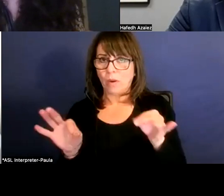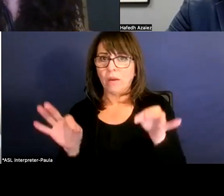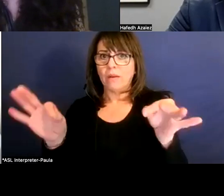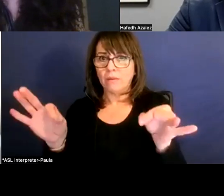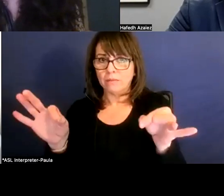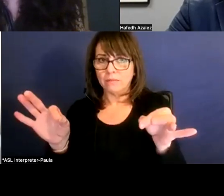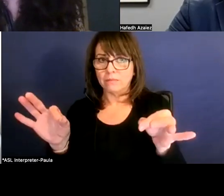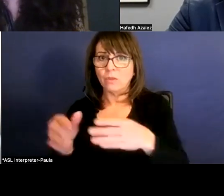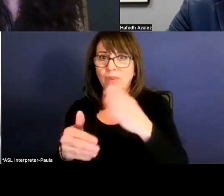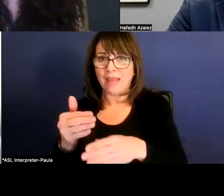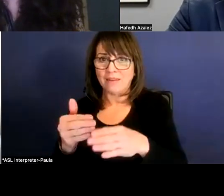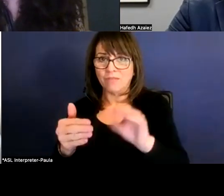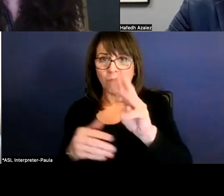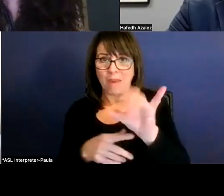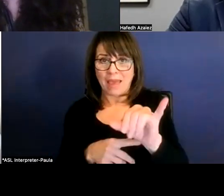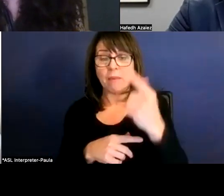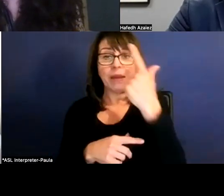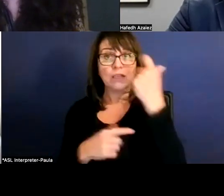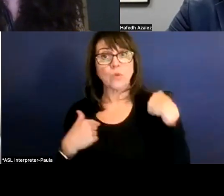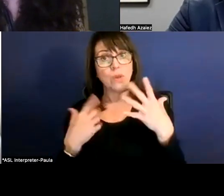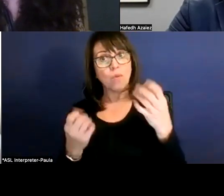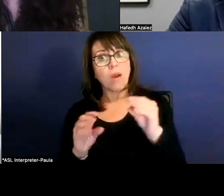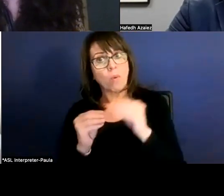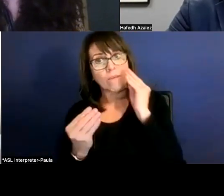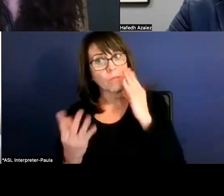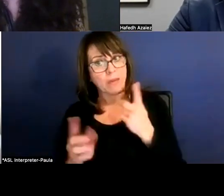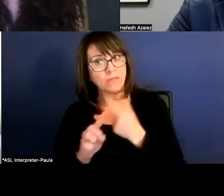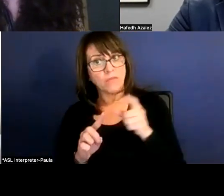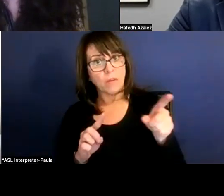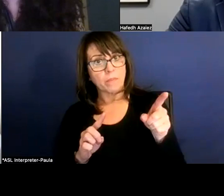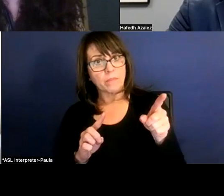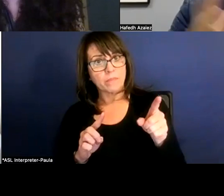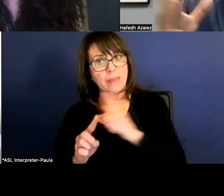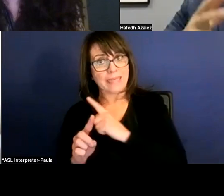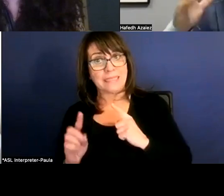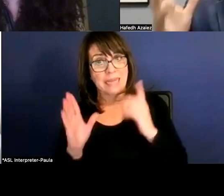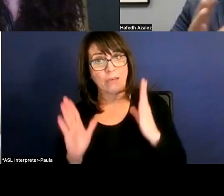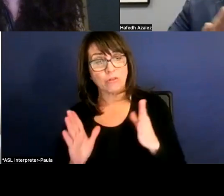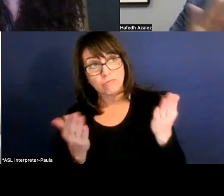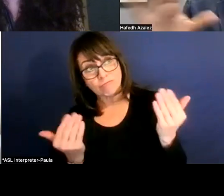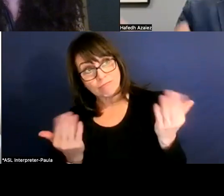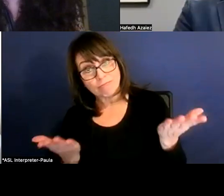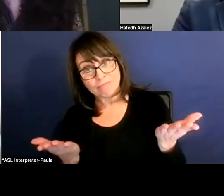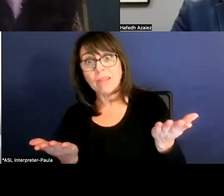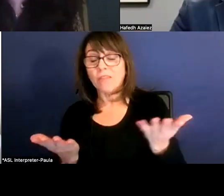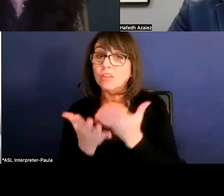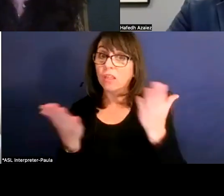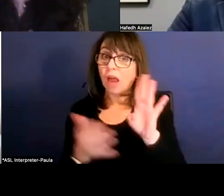because we wanna get more information from our legislators because there are a lot of bills out there,